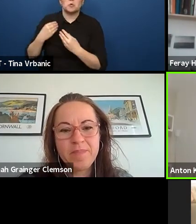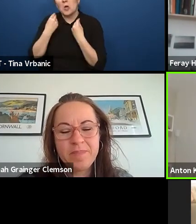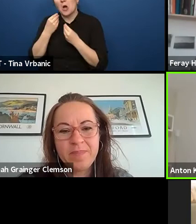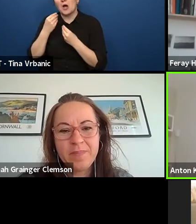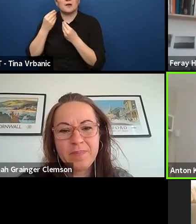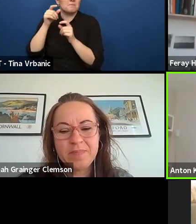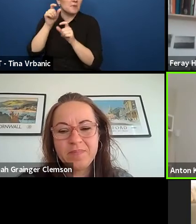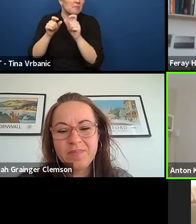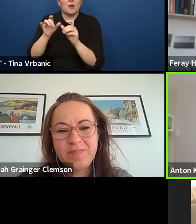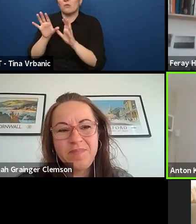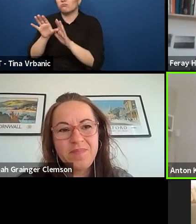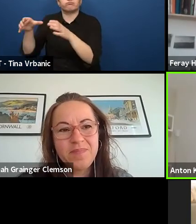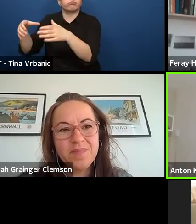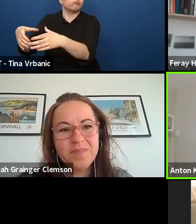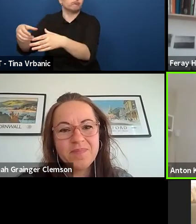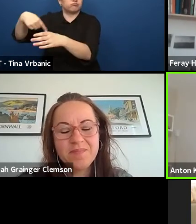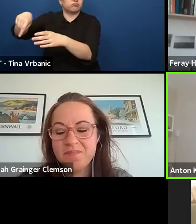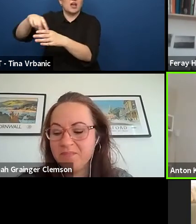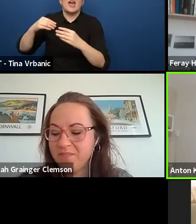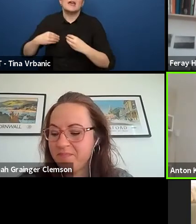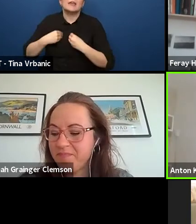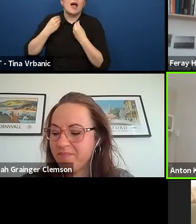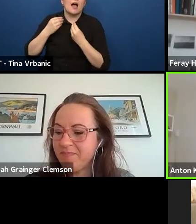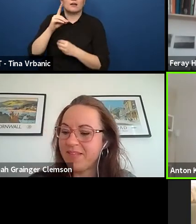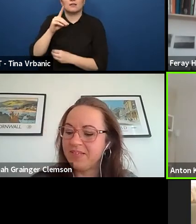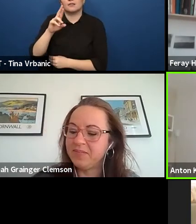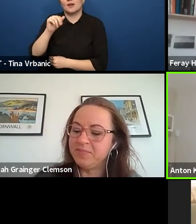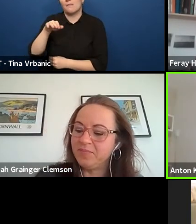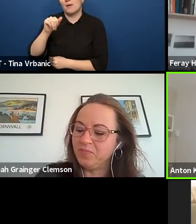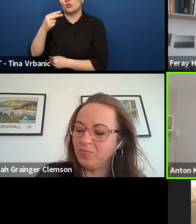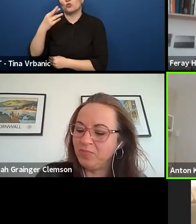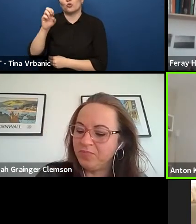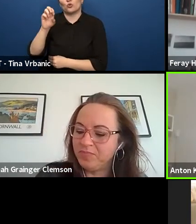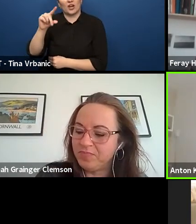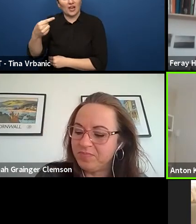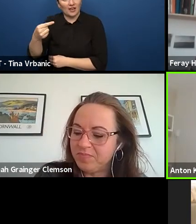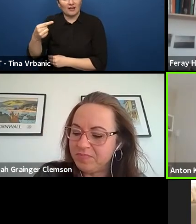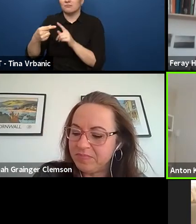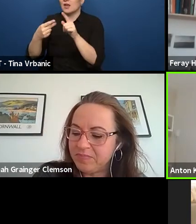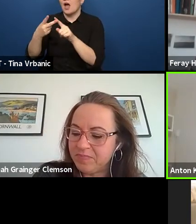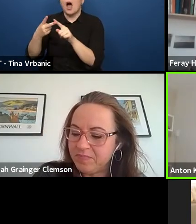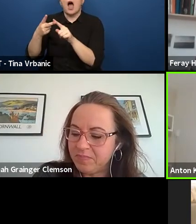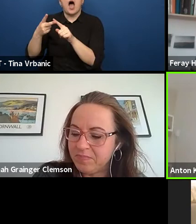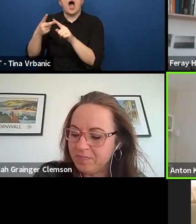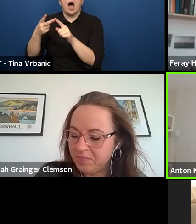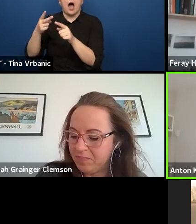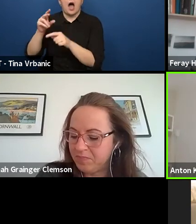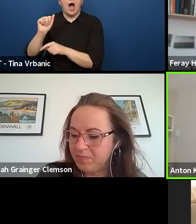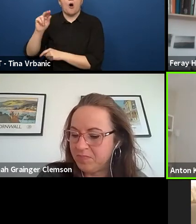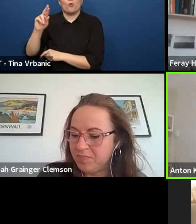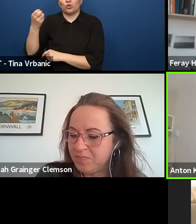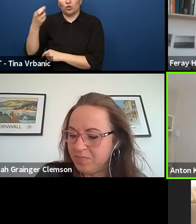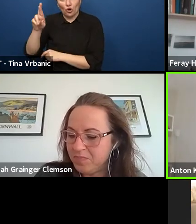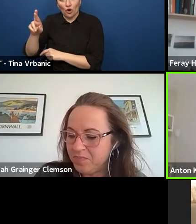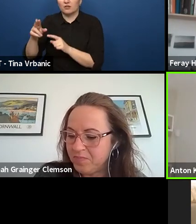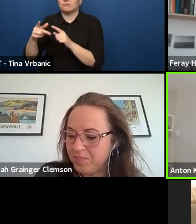We have young dramaturgs. We have young authors, we have young directors, young actors, of course, we have young technicians,